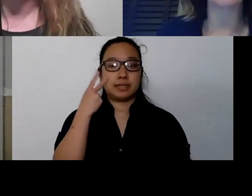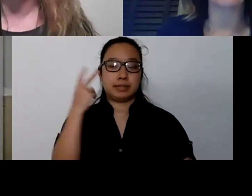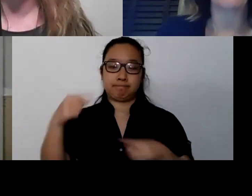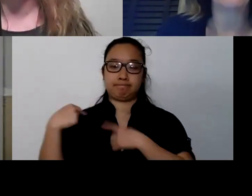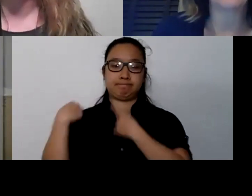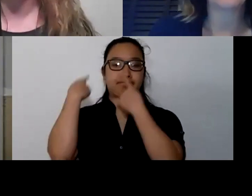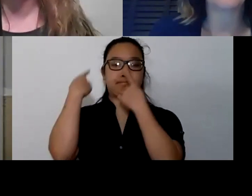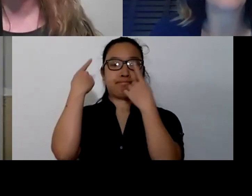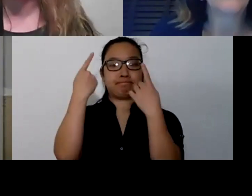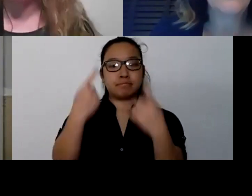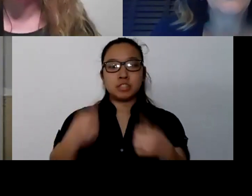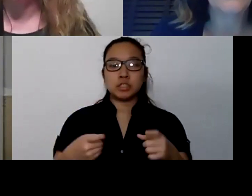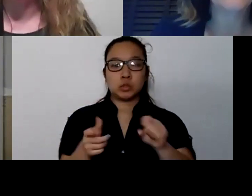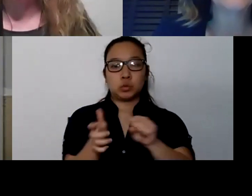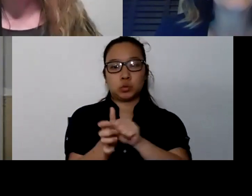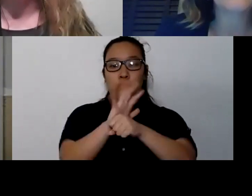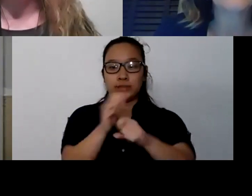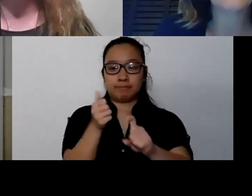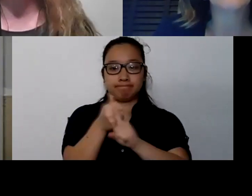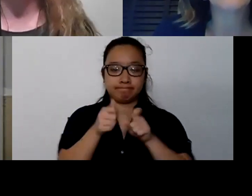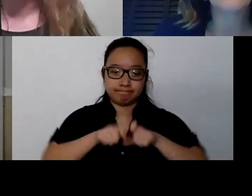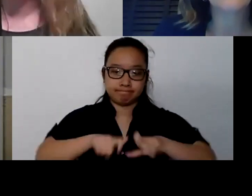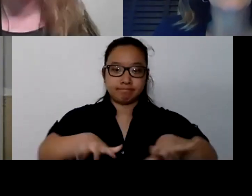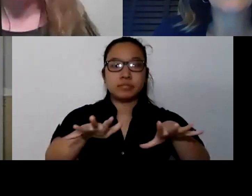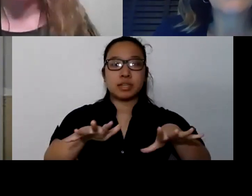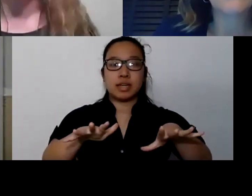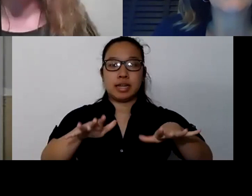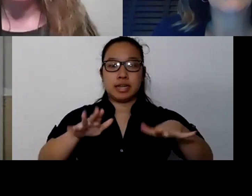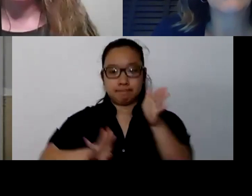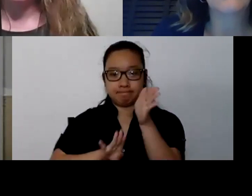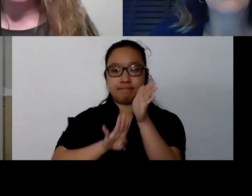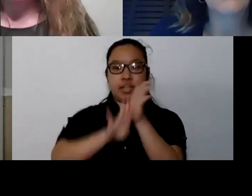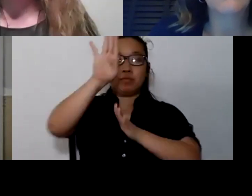is a real increase in anxiety. And honestly, makes a lot of sense.